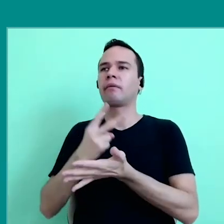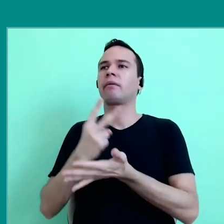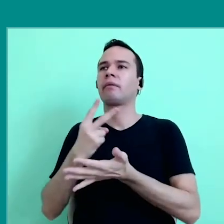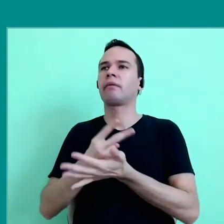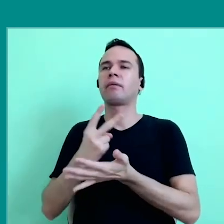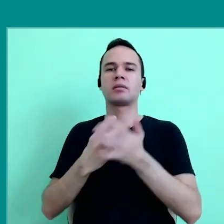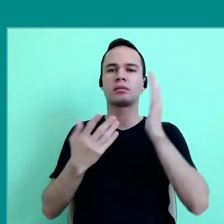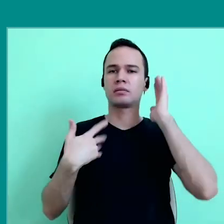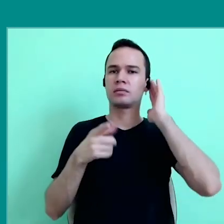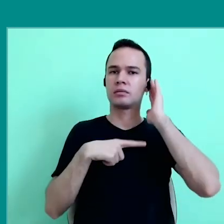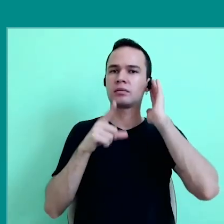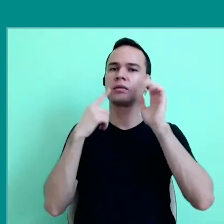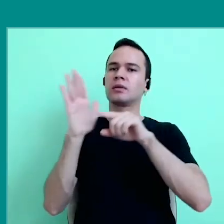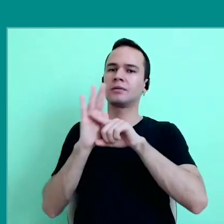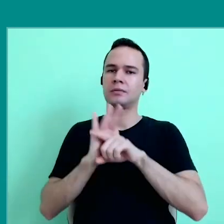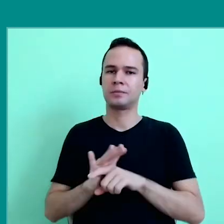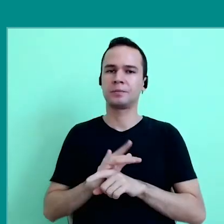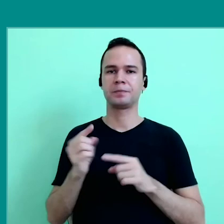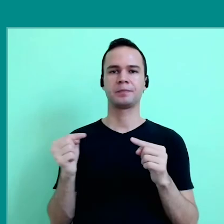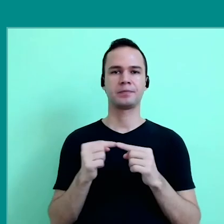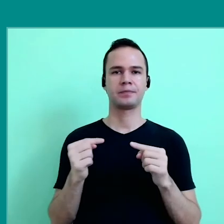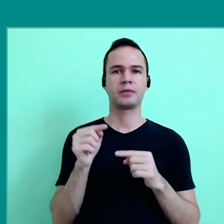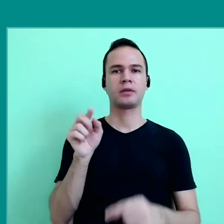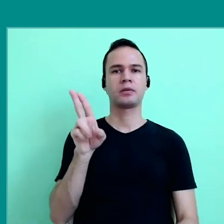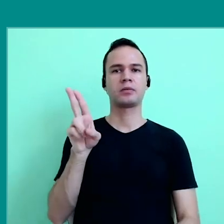And there is a lot of research about how YouTube